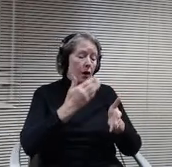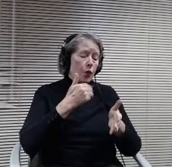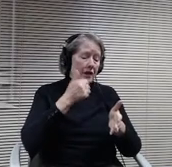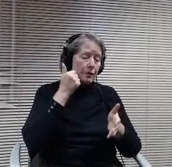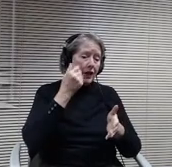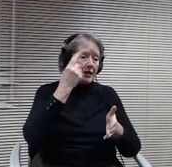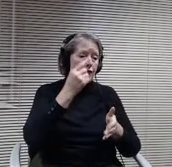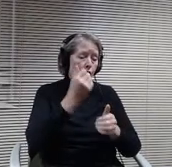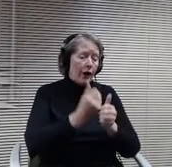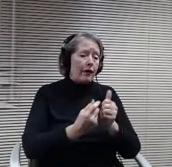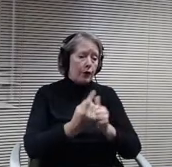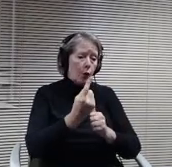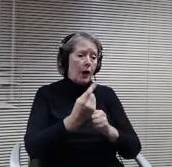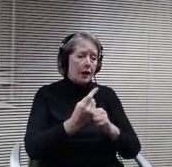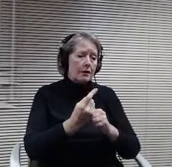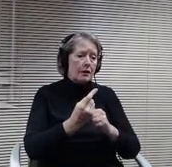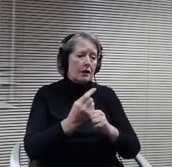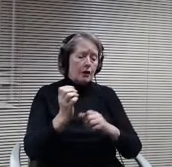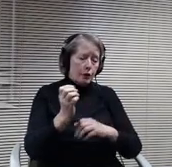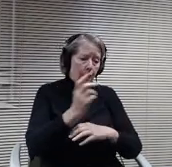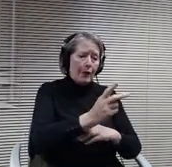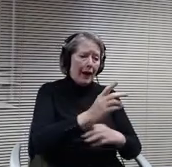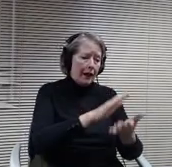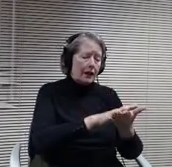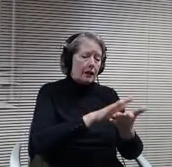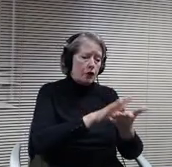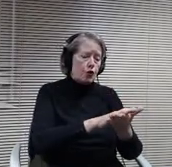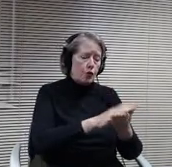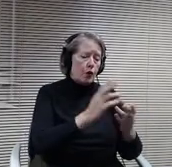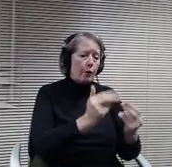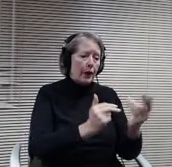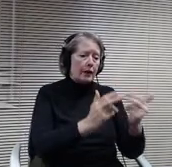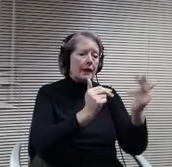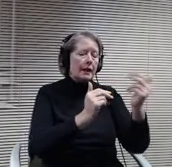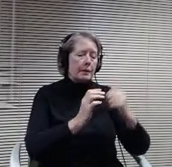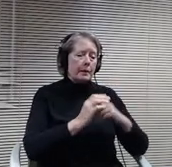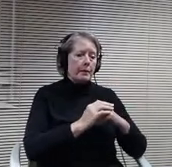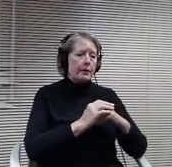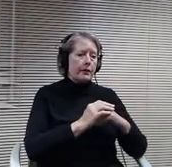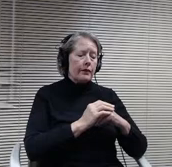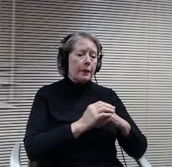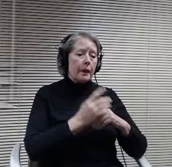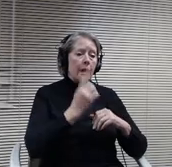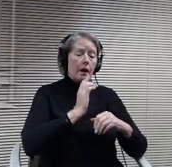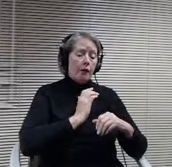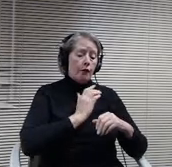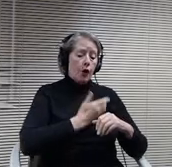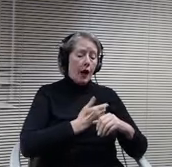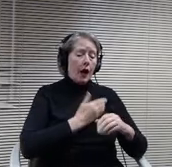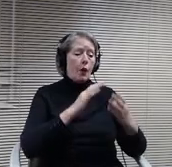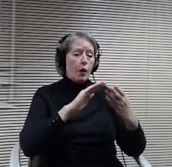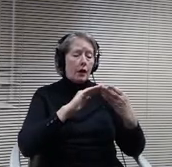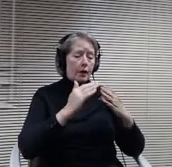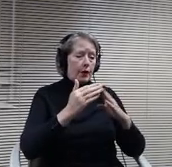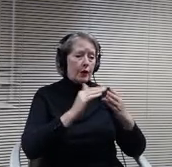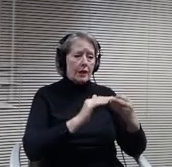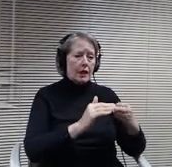Night hopefully again, I know we know for our communities, so just for their knowledge, you know we have been working daily.